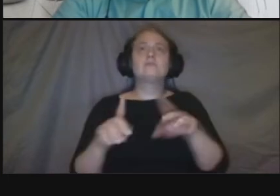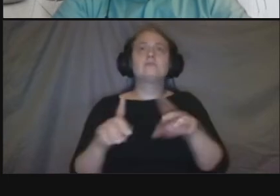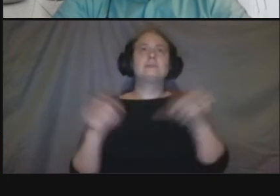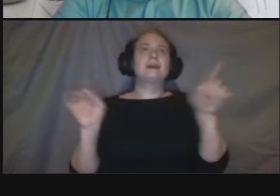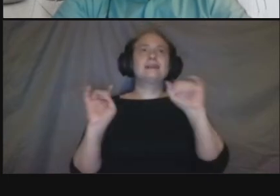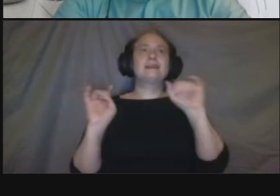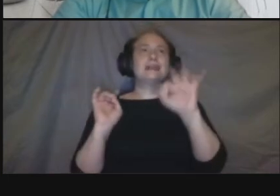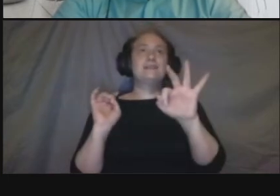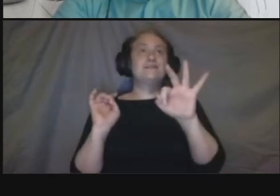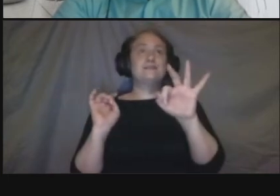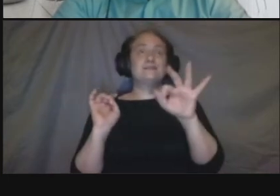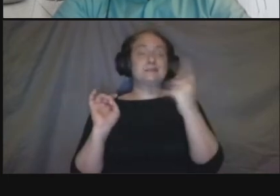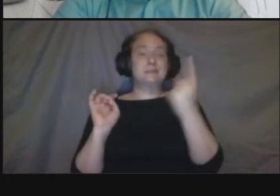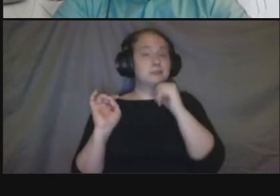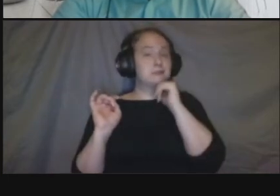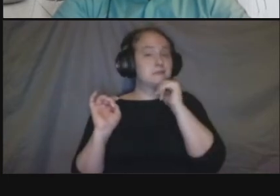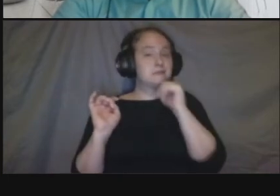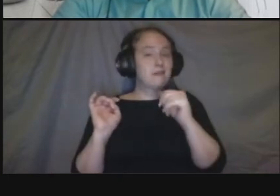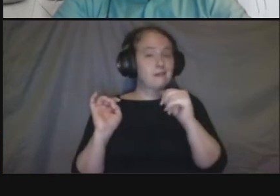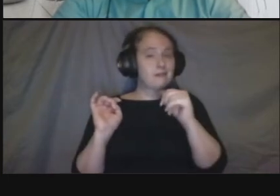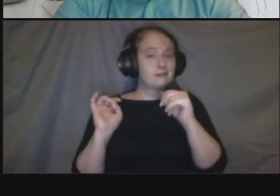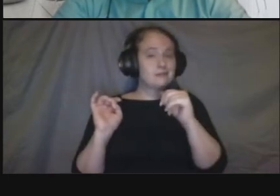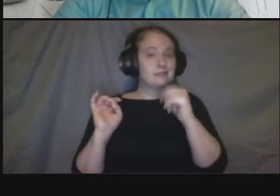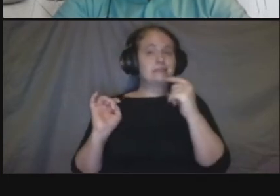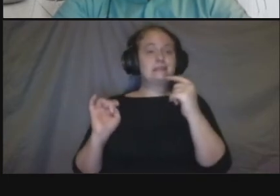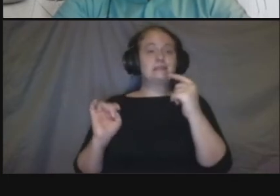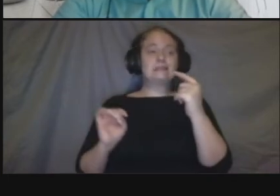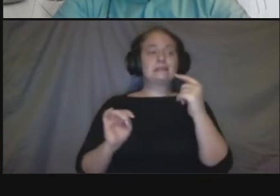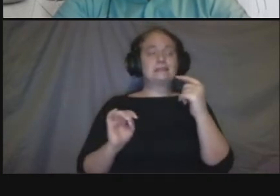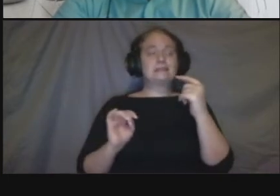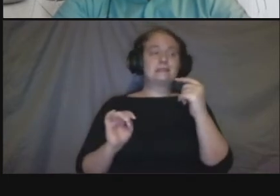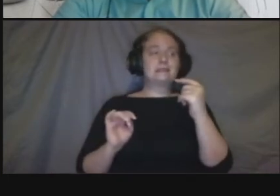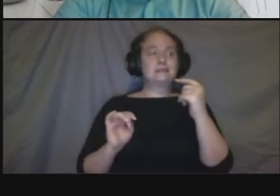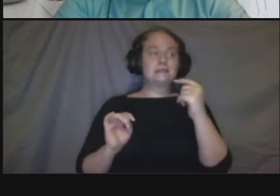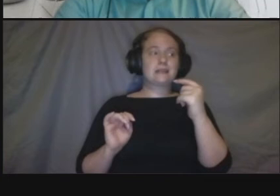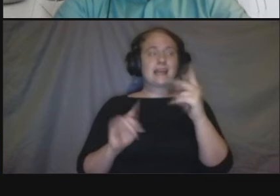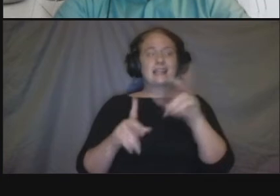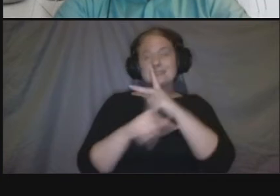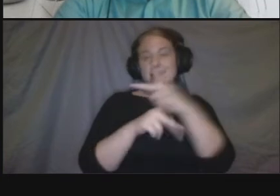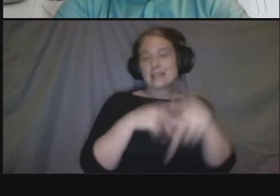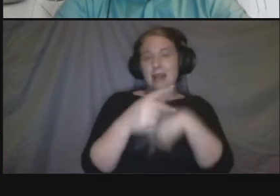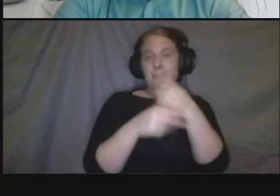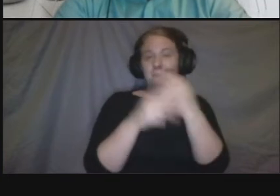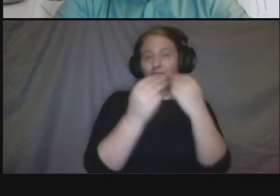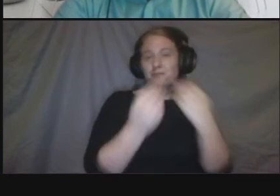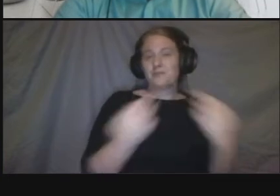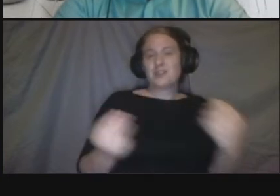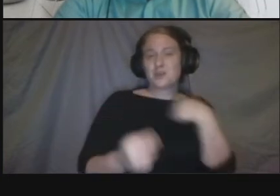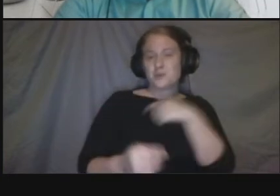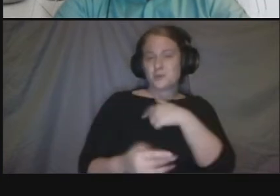we need we need a maintenance agreement to uh to do that so i think if there's um